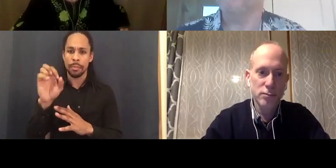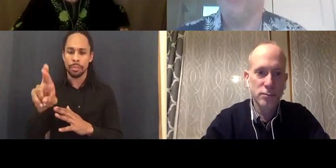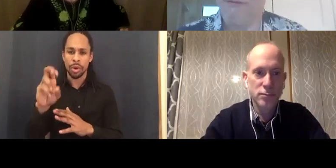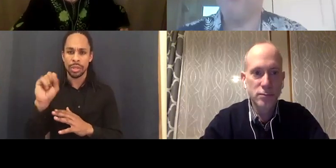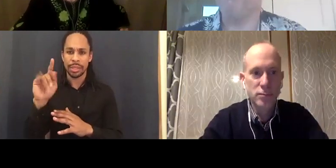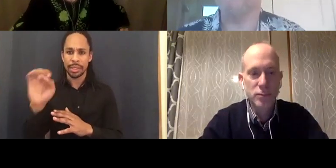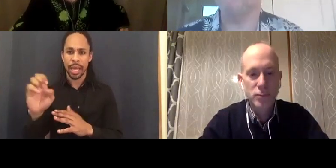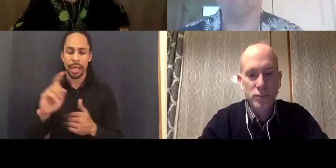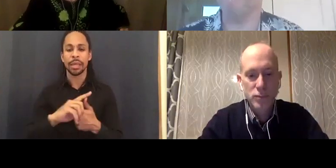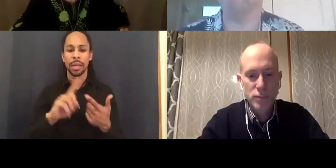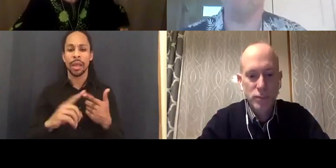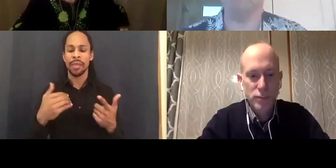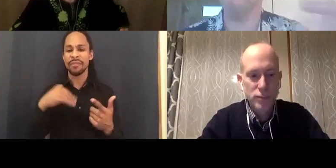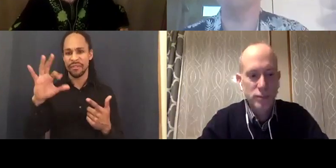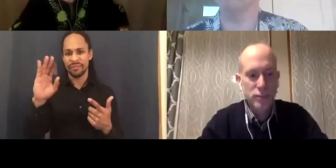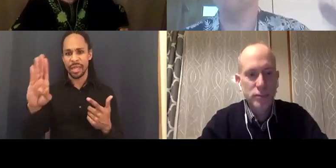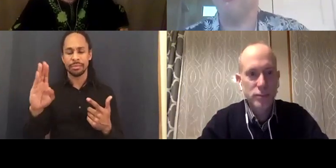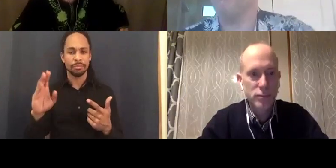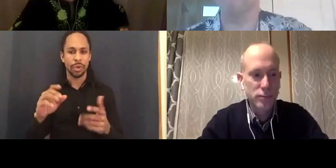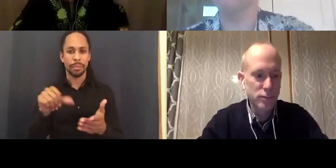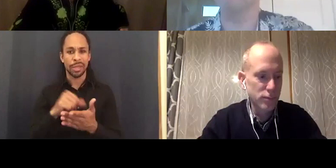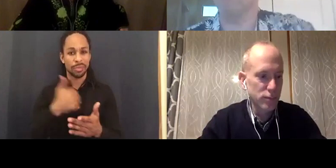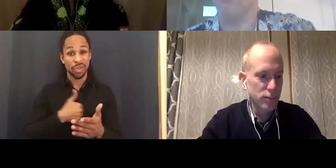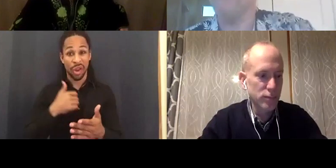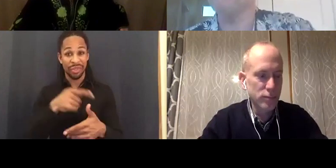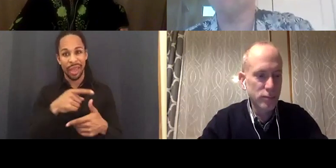People want to find out more, and the progress of the